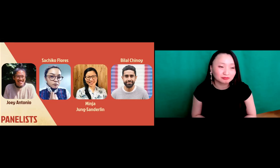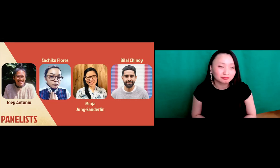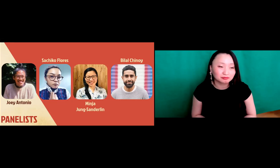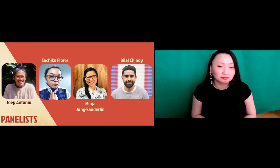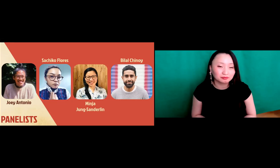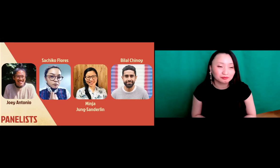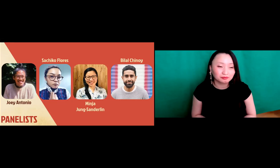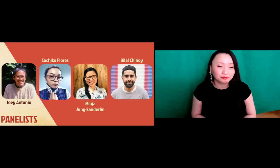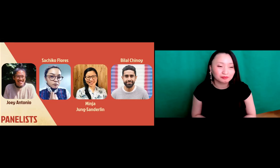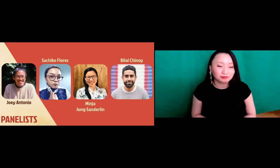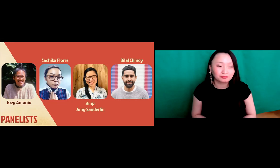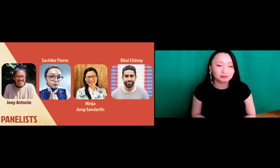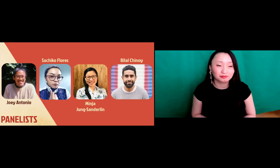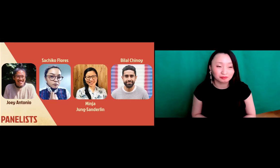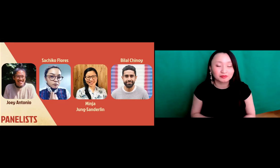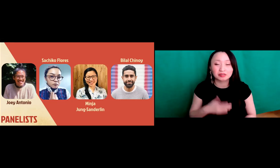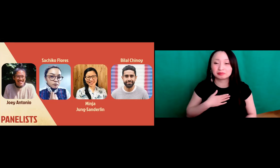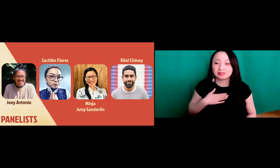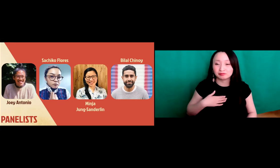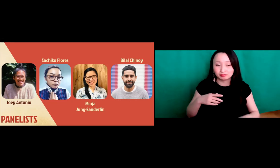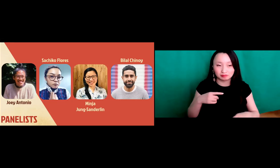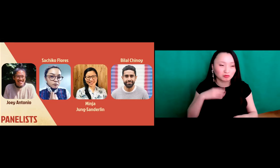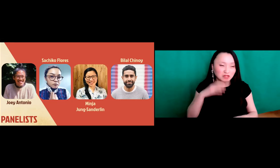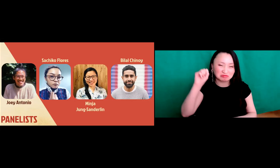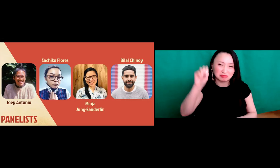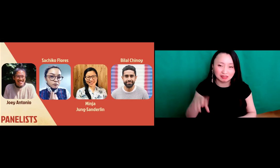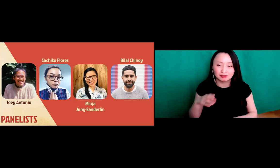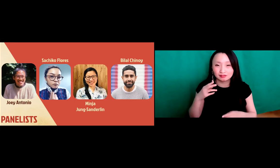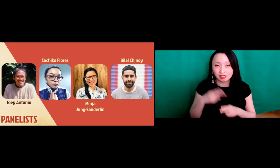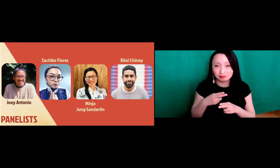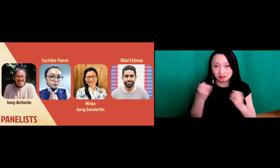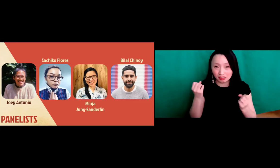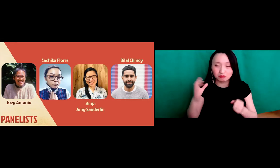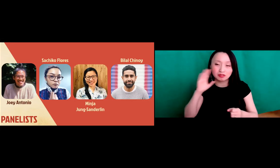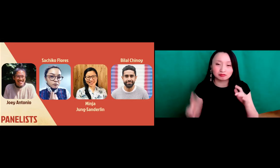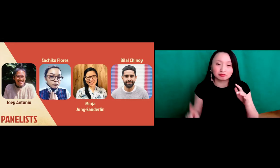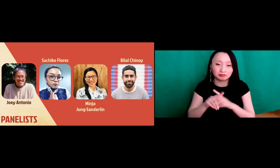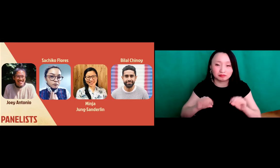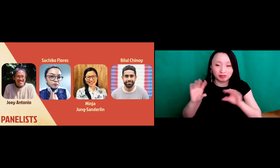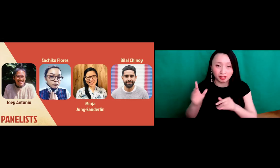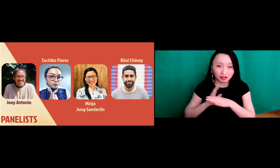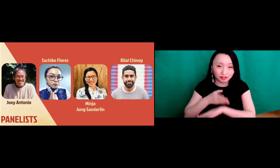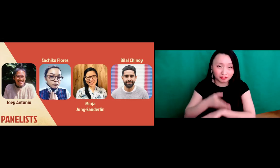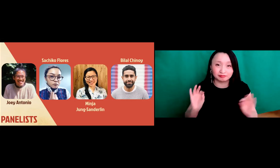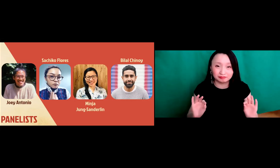our panelists for today. And so I'll read off their names and then